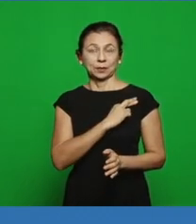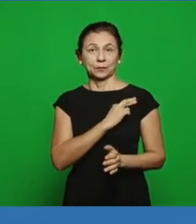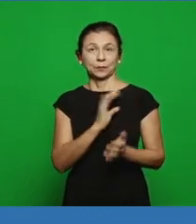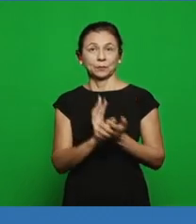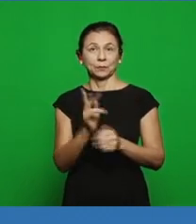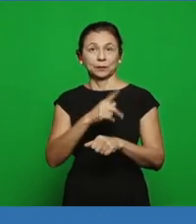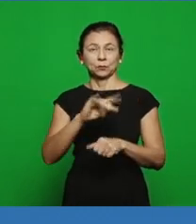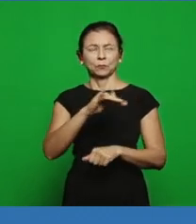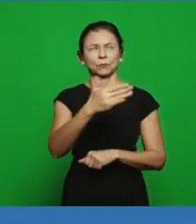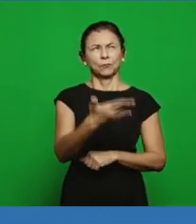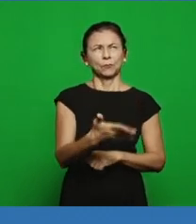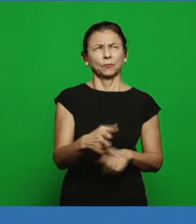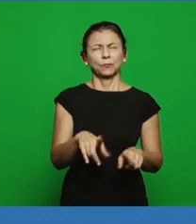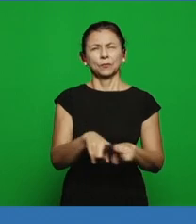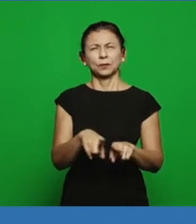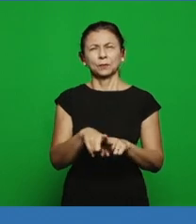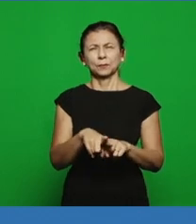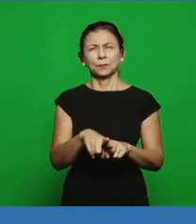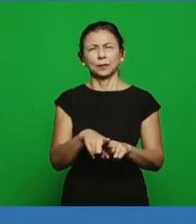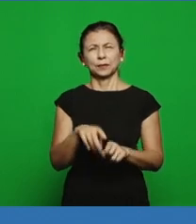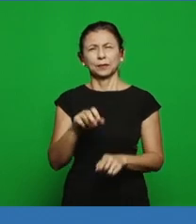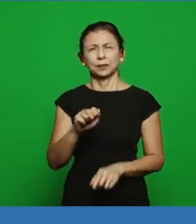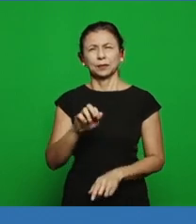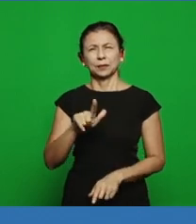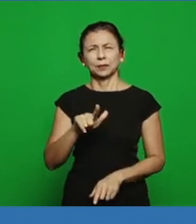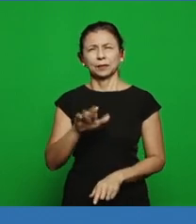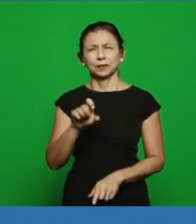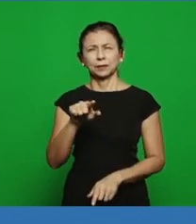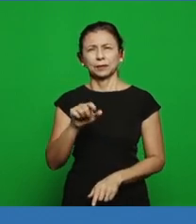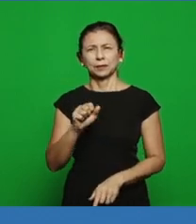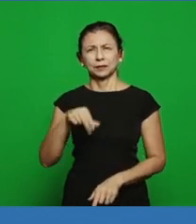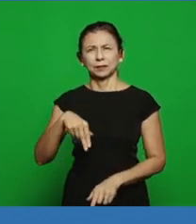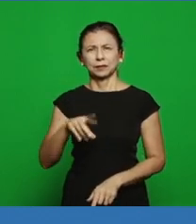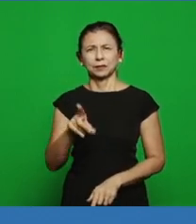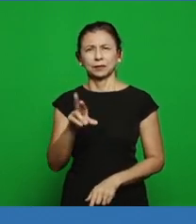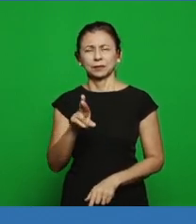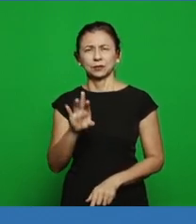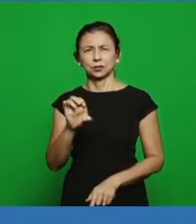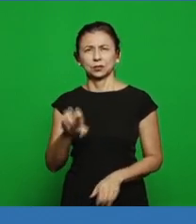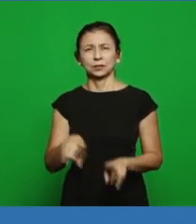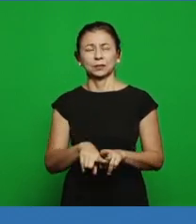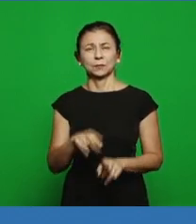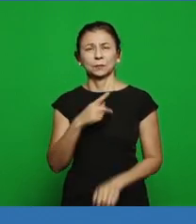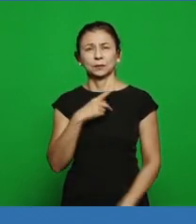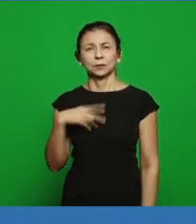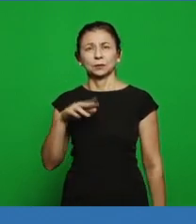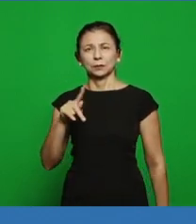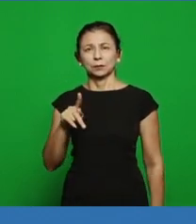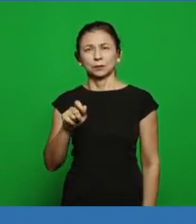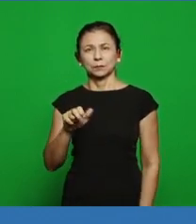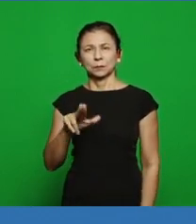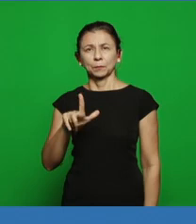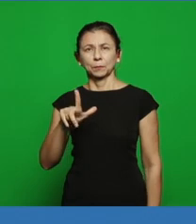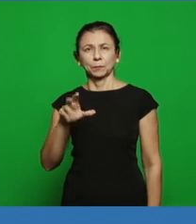and Pastor Paulo Futuro, who is in Portugal, so he's here visiting our